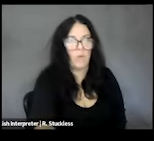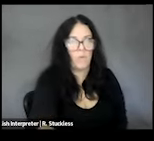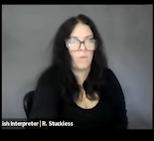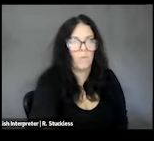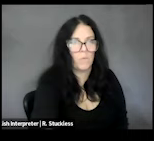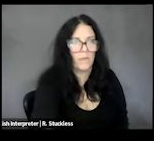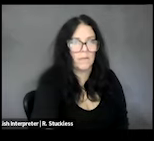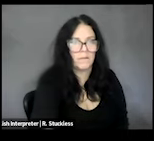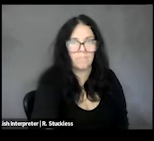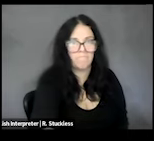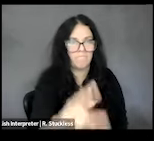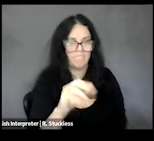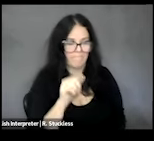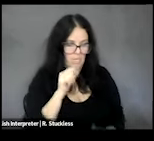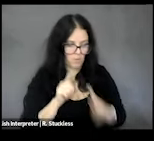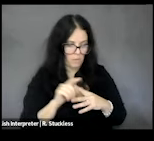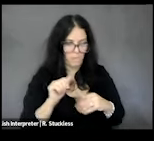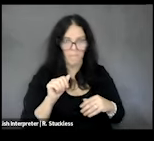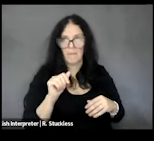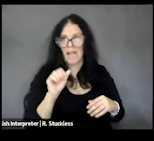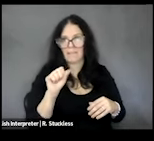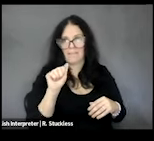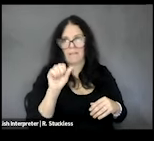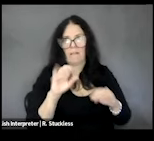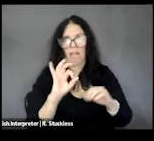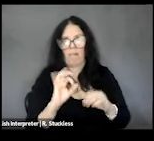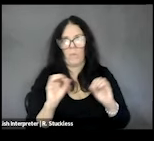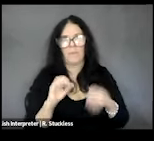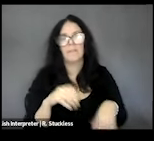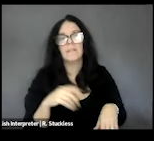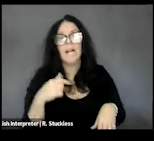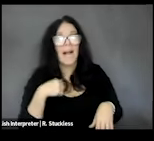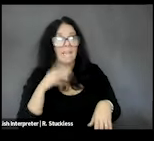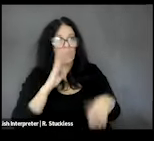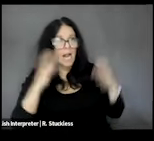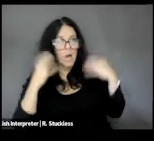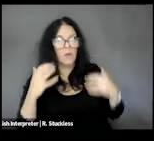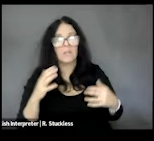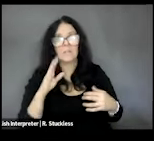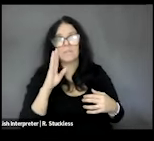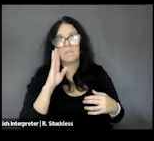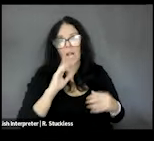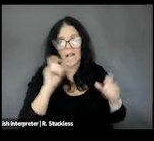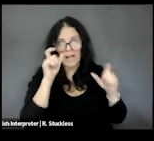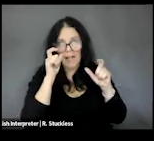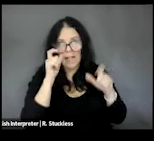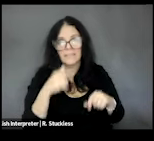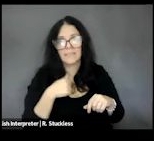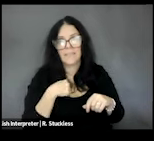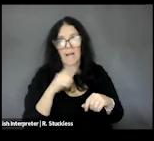and blonde locs and glasses, and I am a law graduate who's really passionate about the